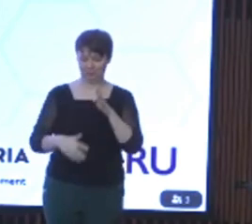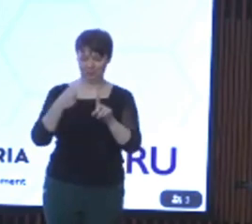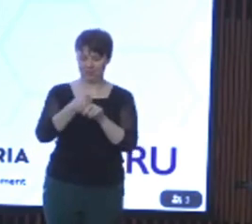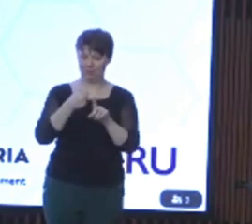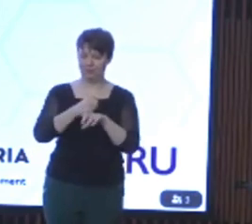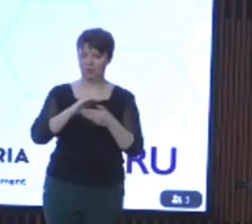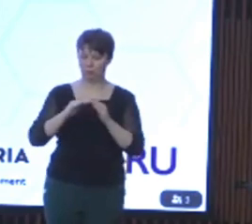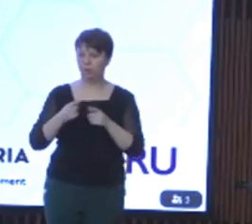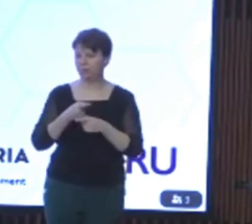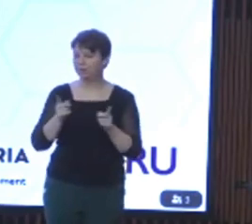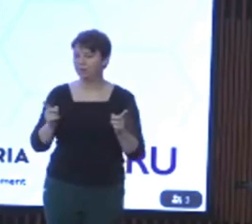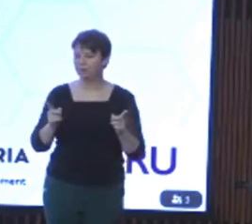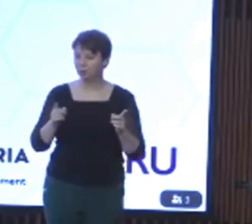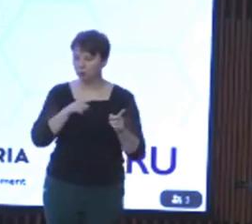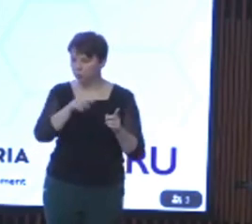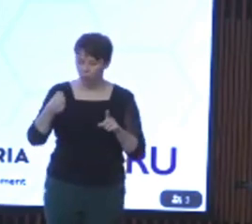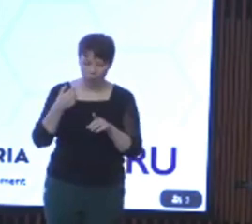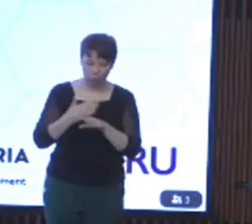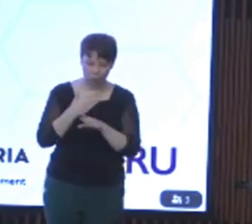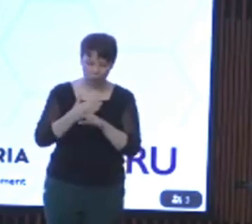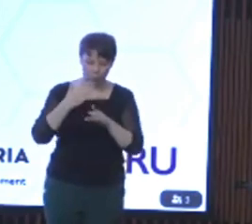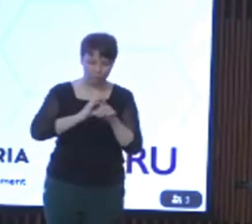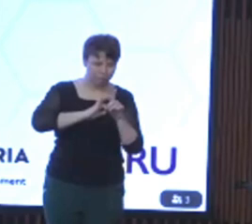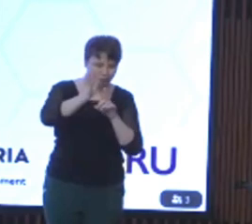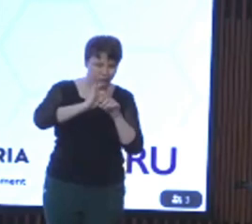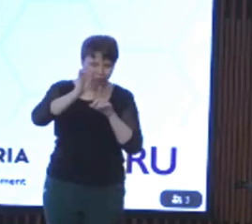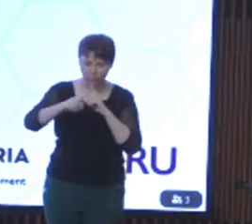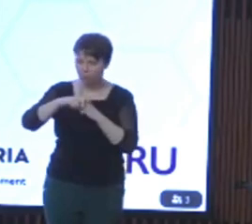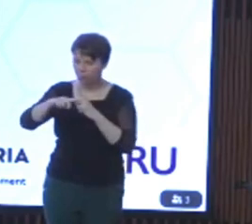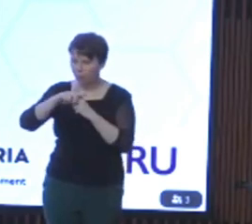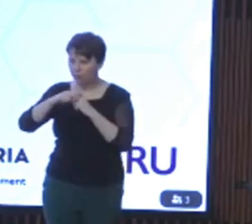you do continues to make a positive difference to the lives of Victorians with disability, to their